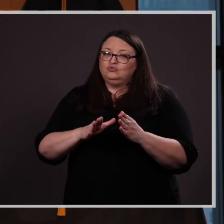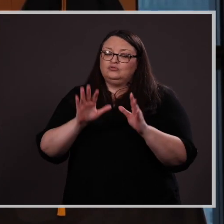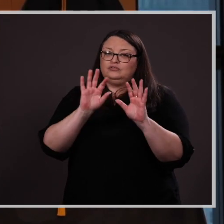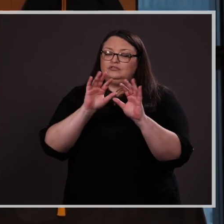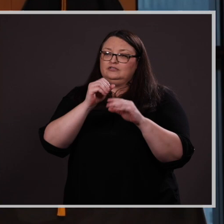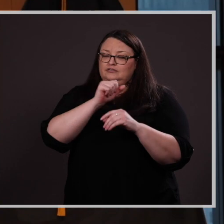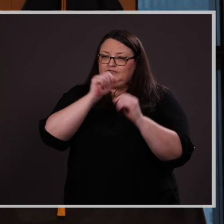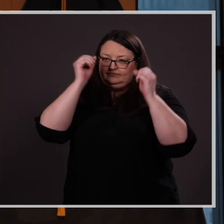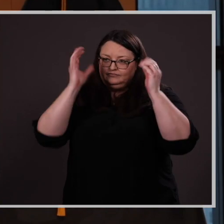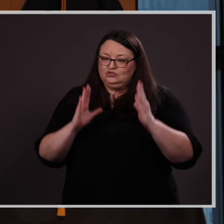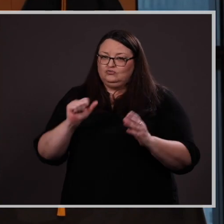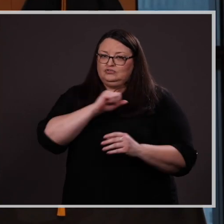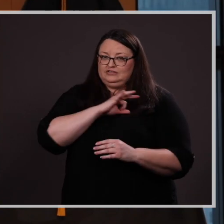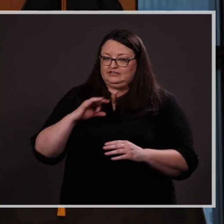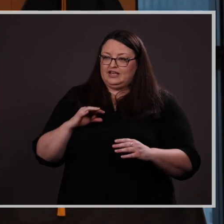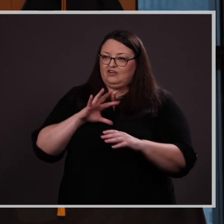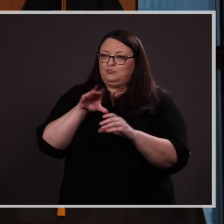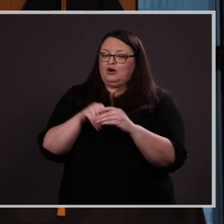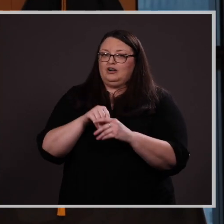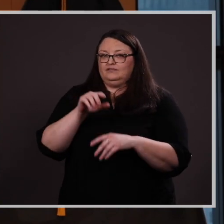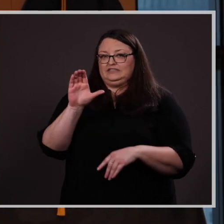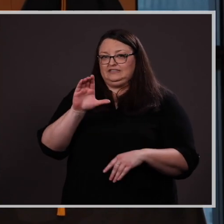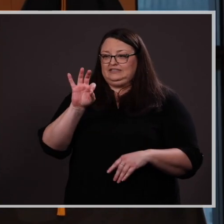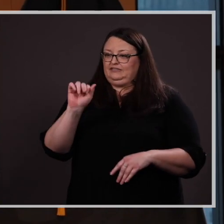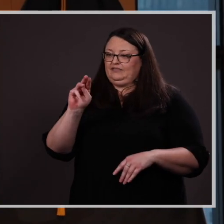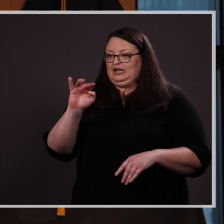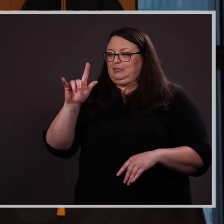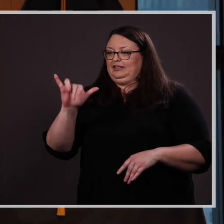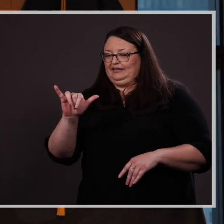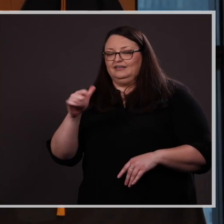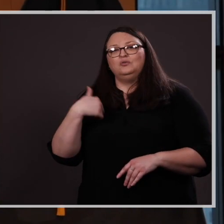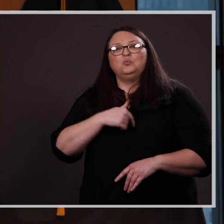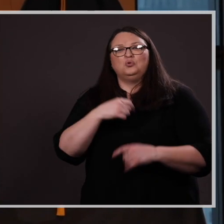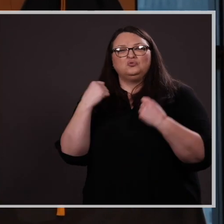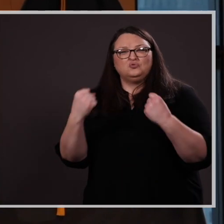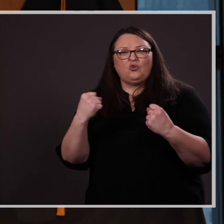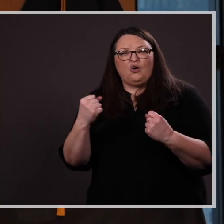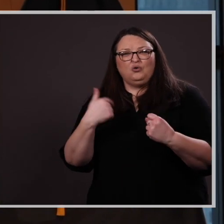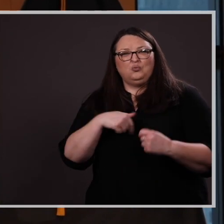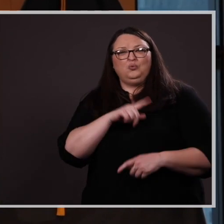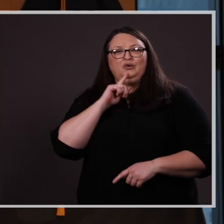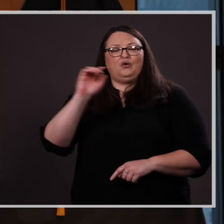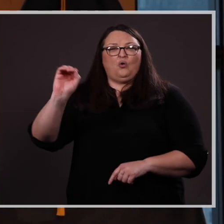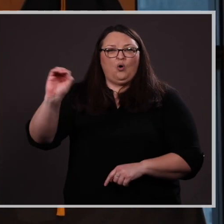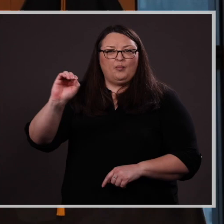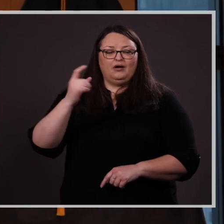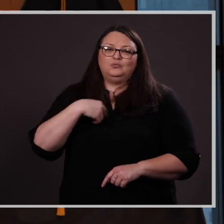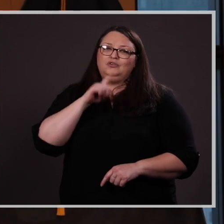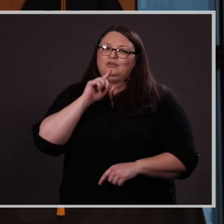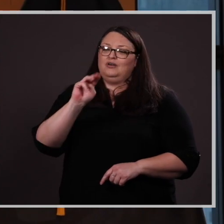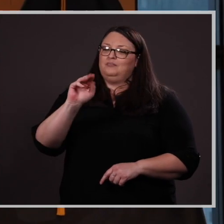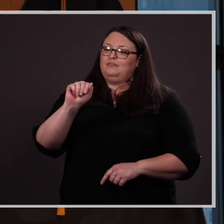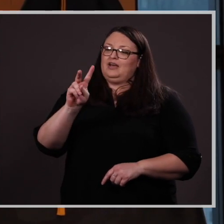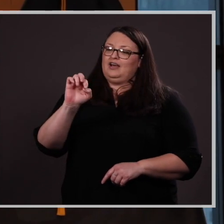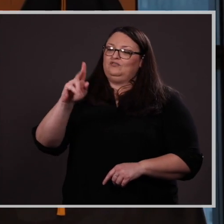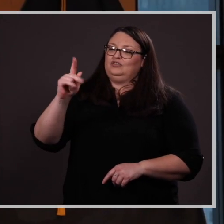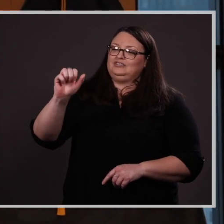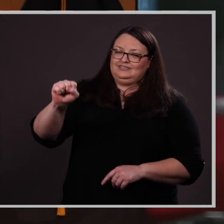and staff – are part of the “CFAM-ily.” We are strong! We are Omaha! We are Mavericks!